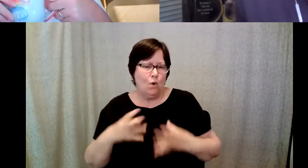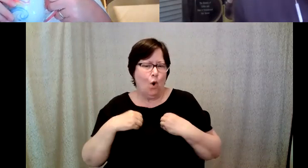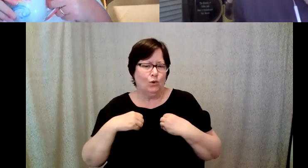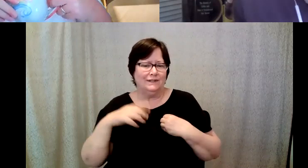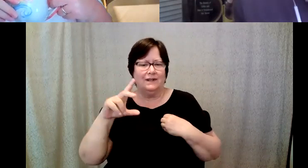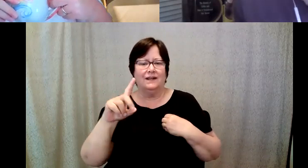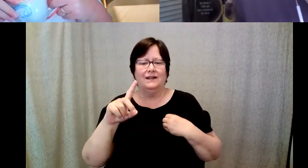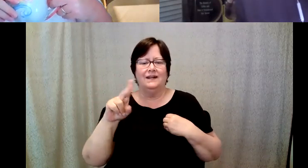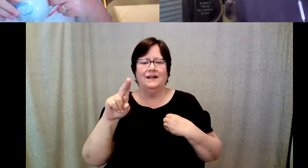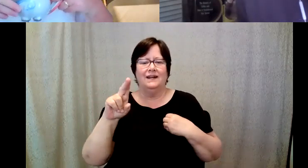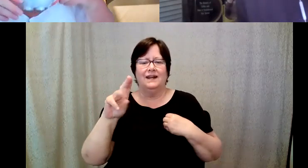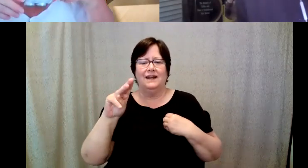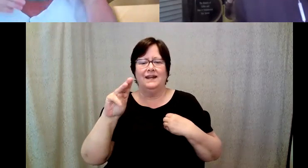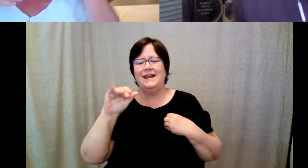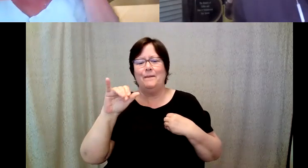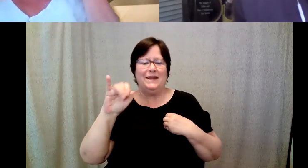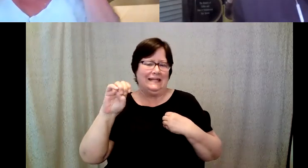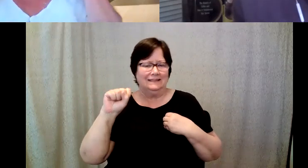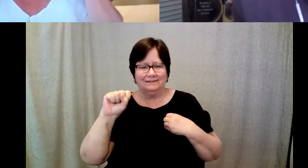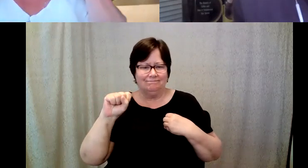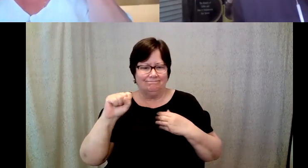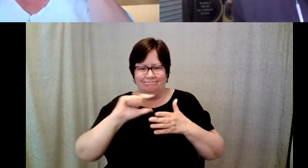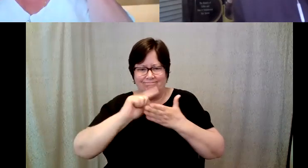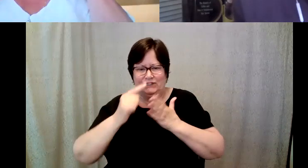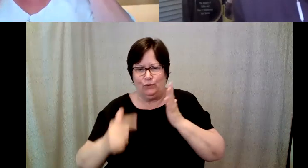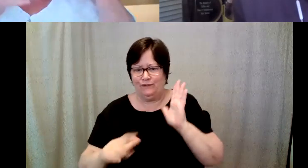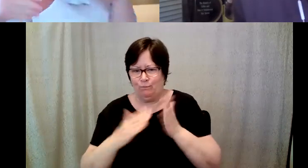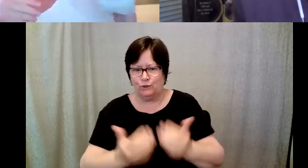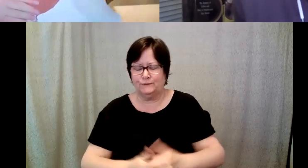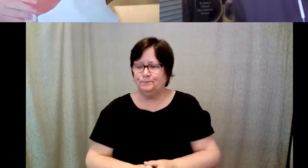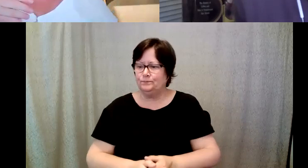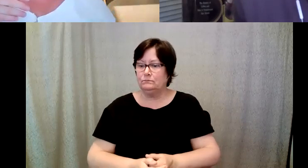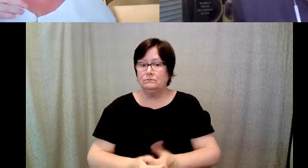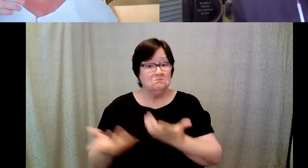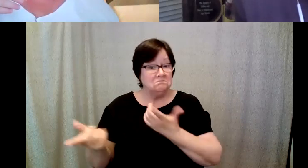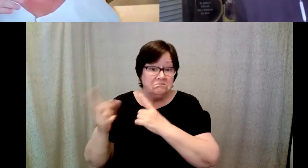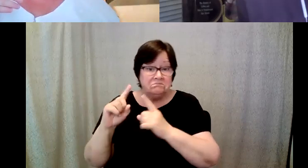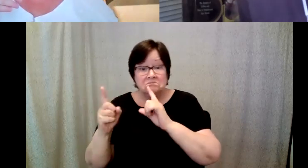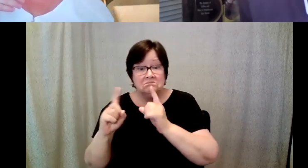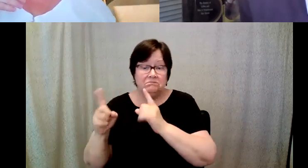D. Major Cohen: franchise and in in conversation this person in the coffee business said to